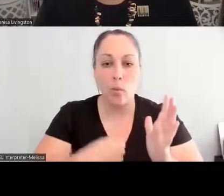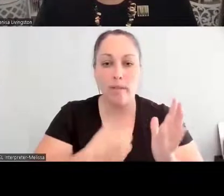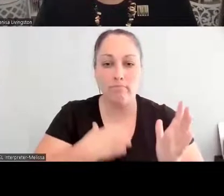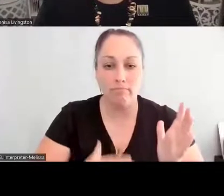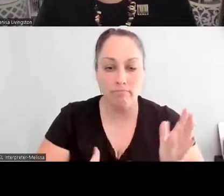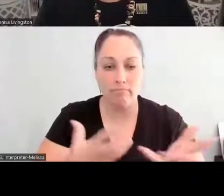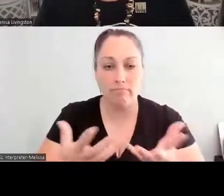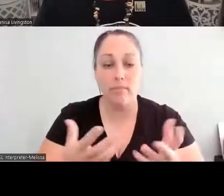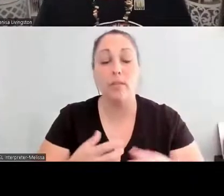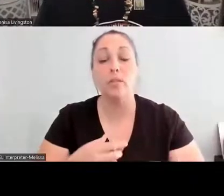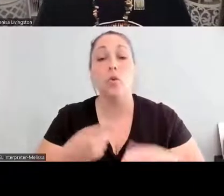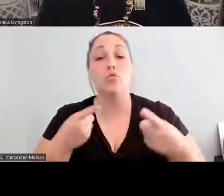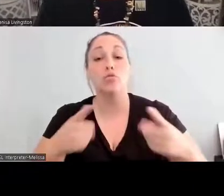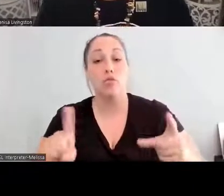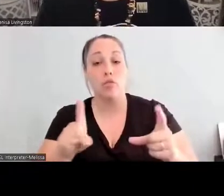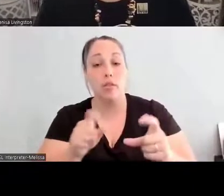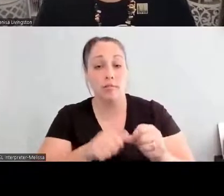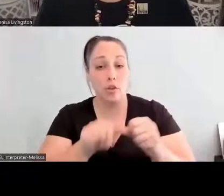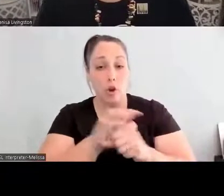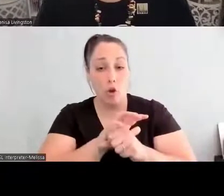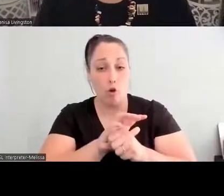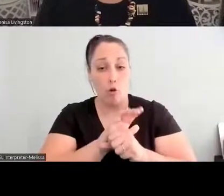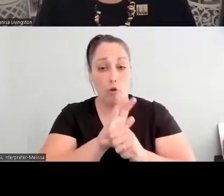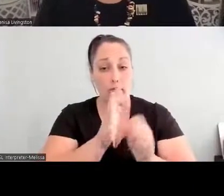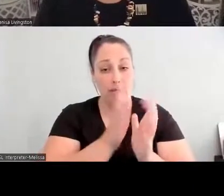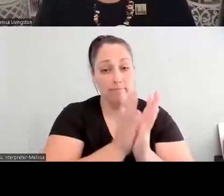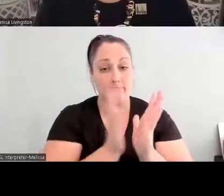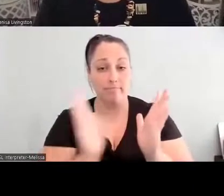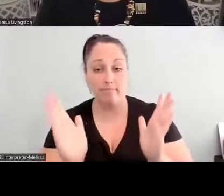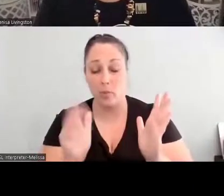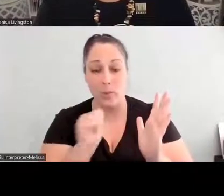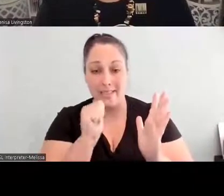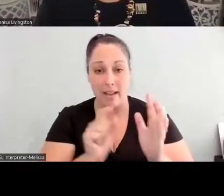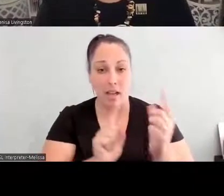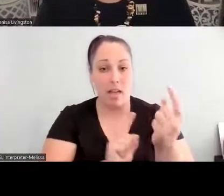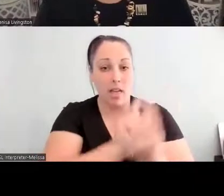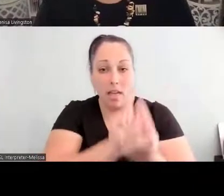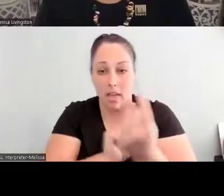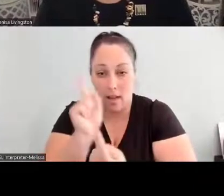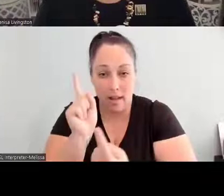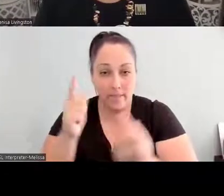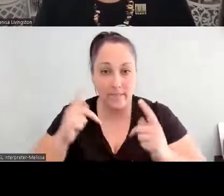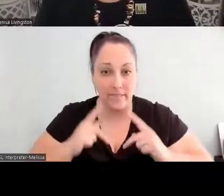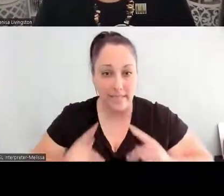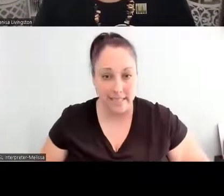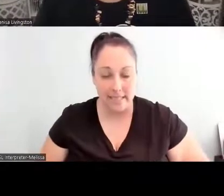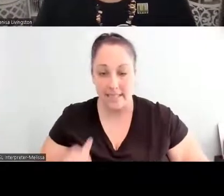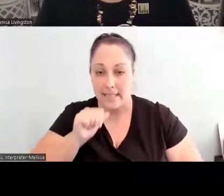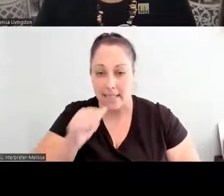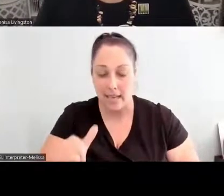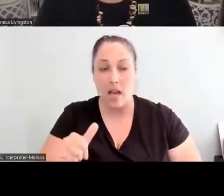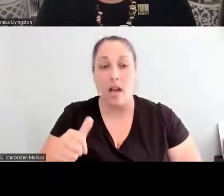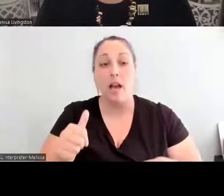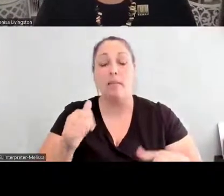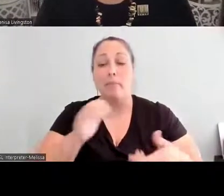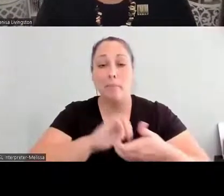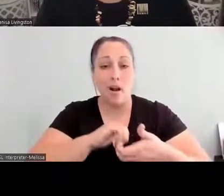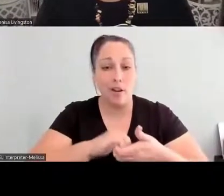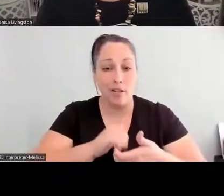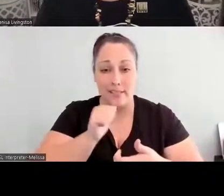physically for our group and for our organization and with many partners. And what we did with our advocates for one year is to